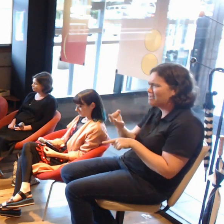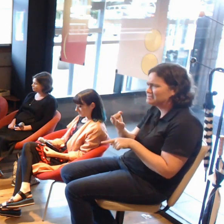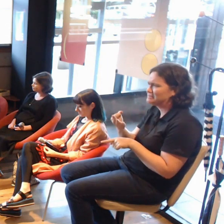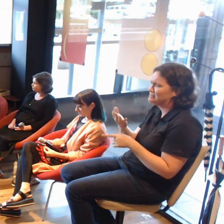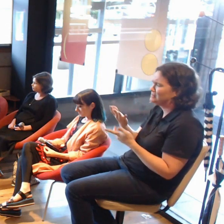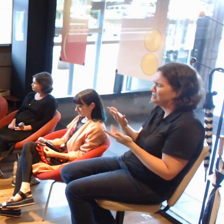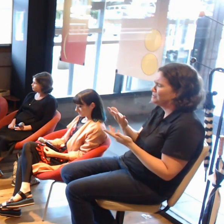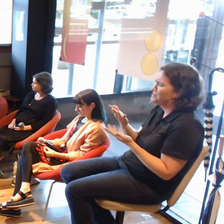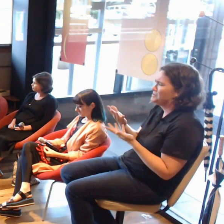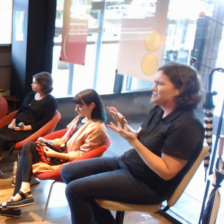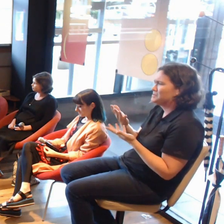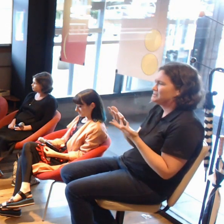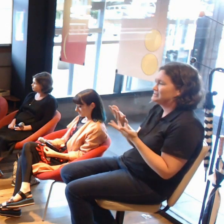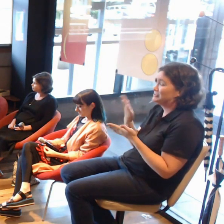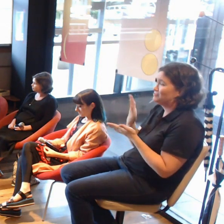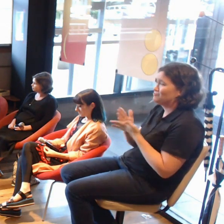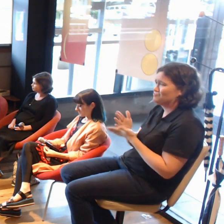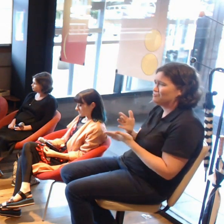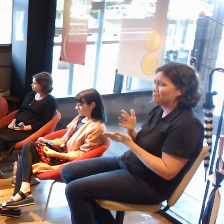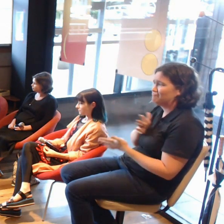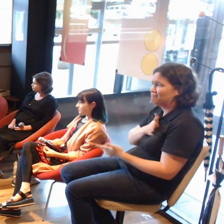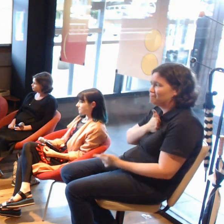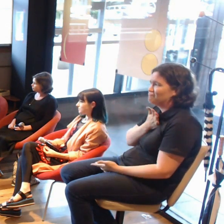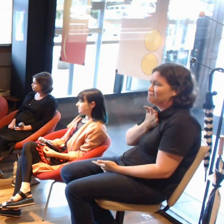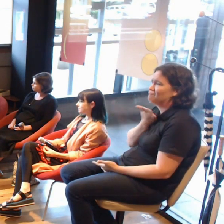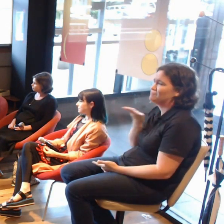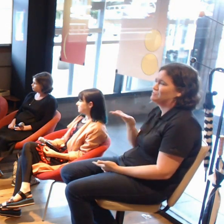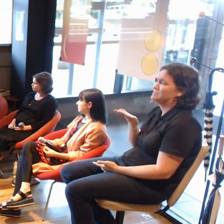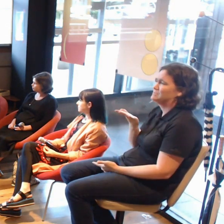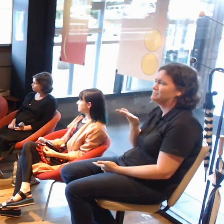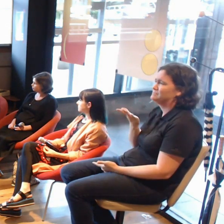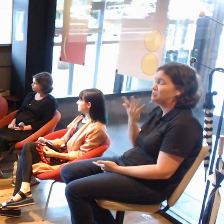Because there is different answers that people give,